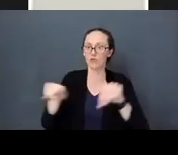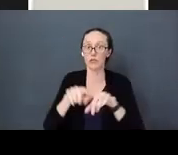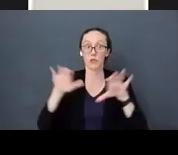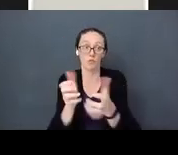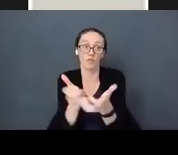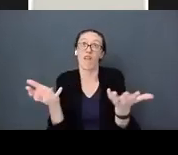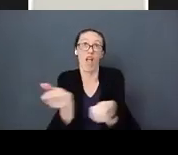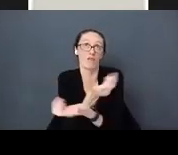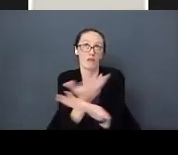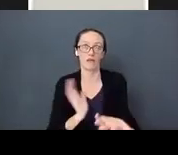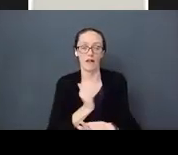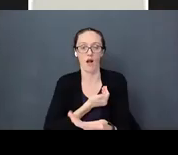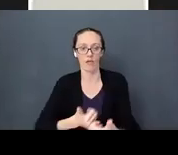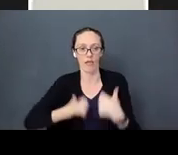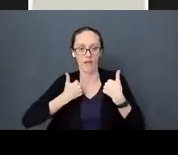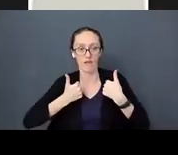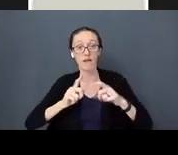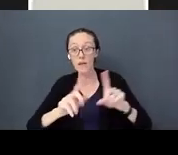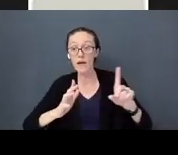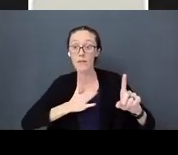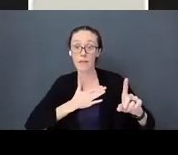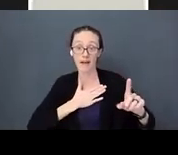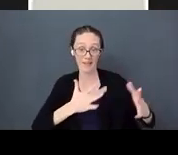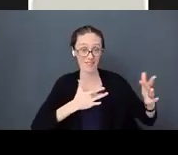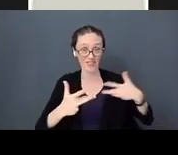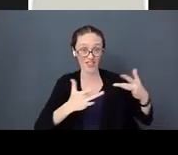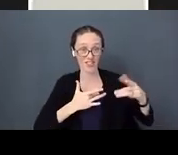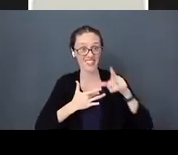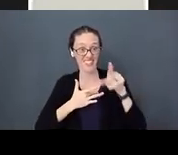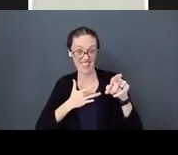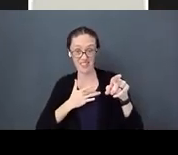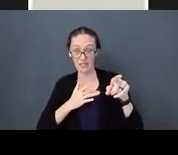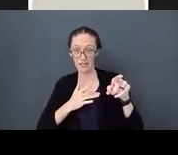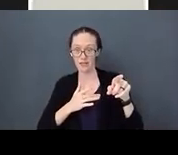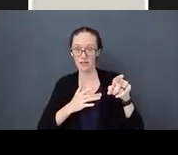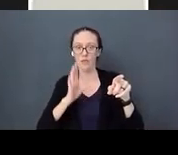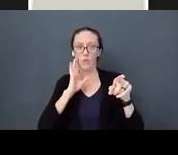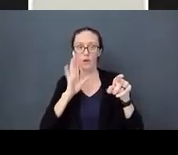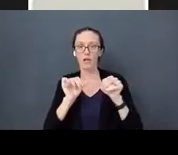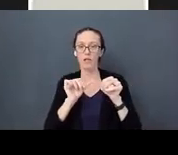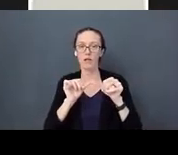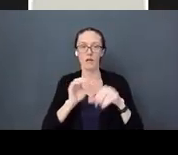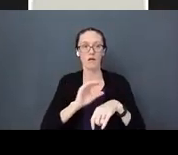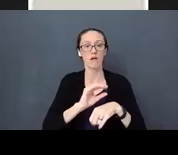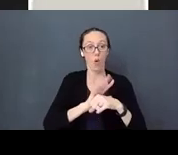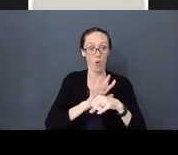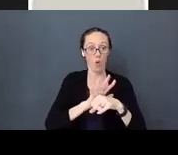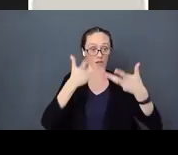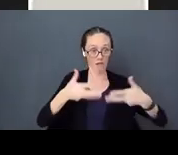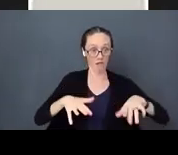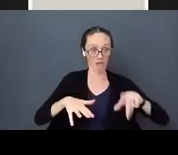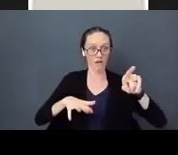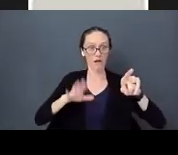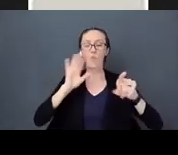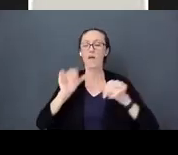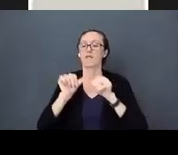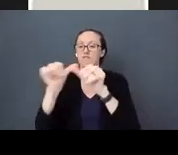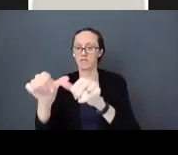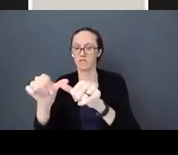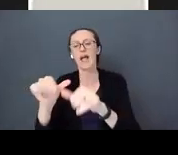worried about is that this may carried over until after Covid. This was life before covid, too.